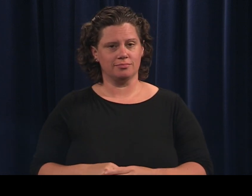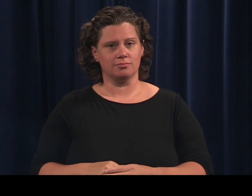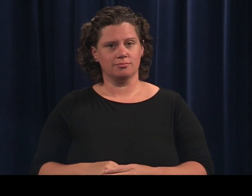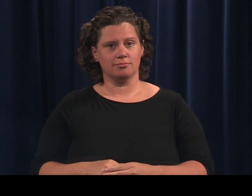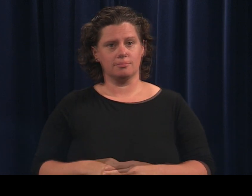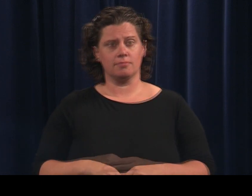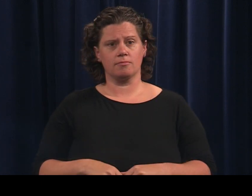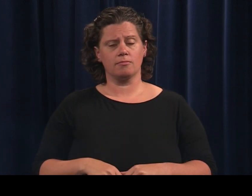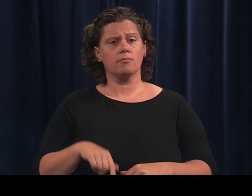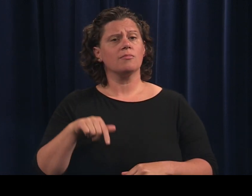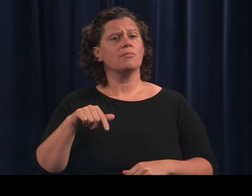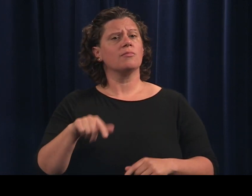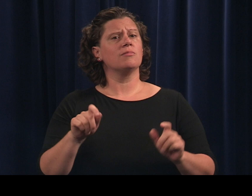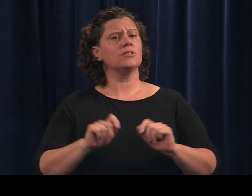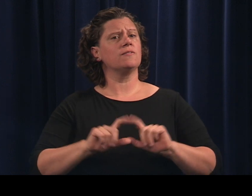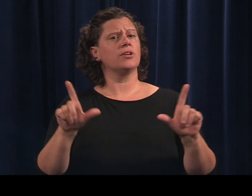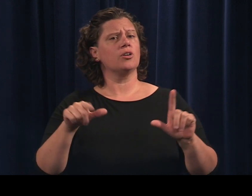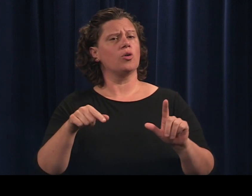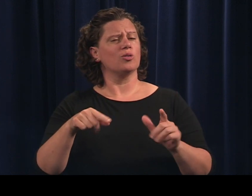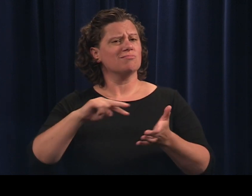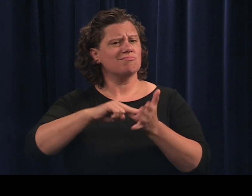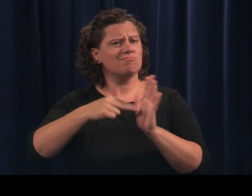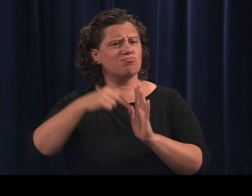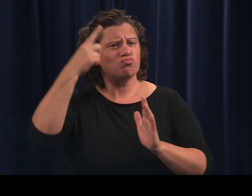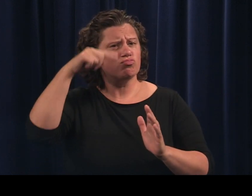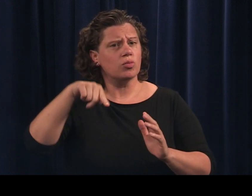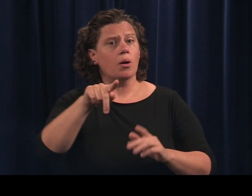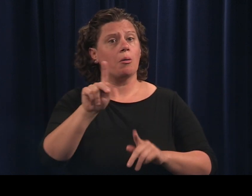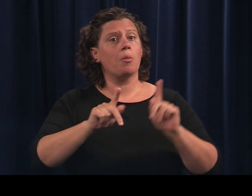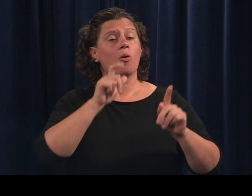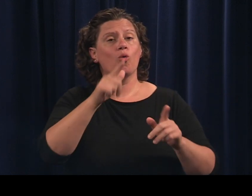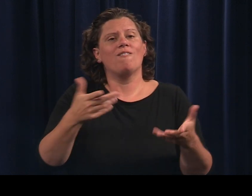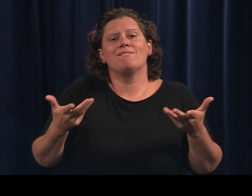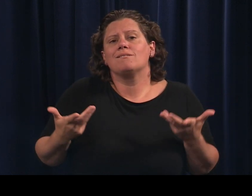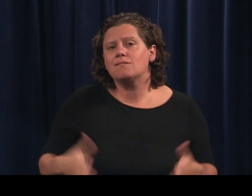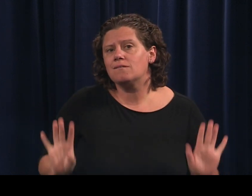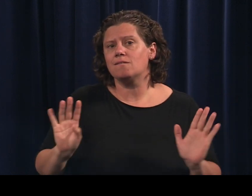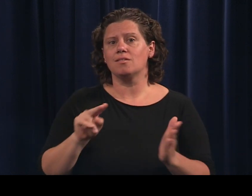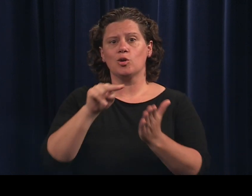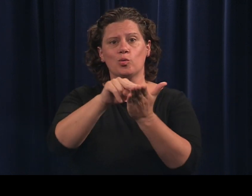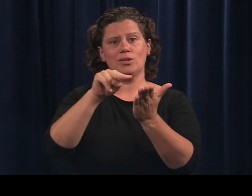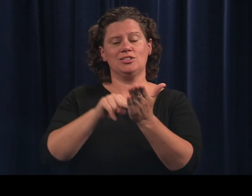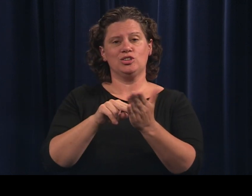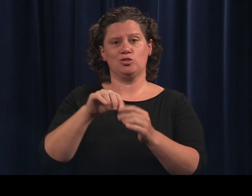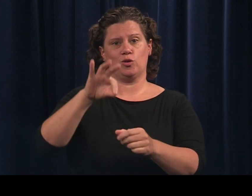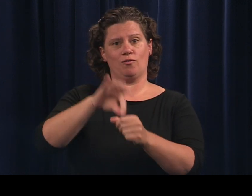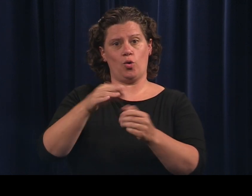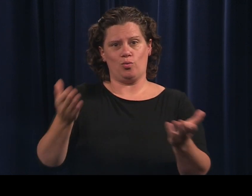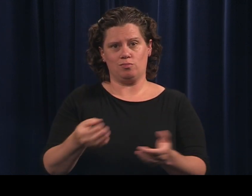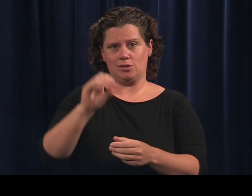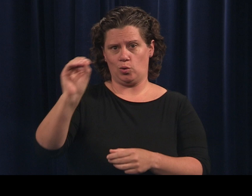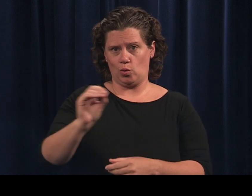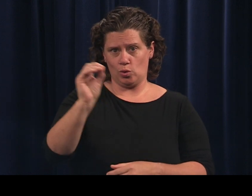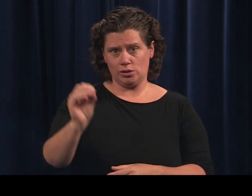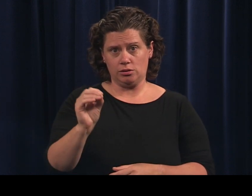This video is intended for people who have already registered to